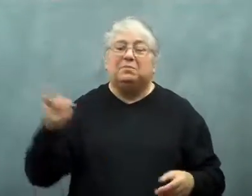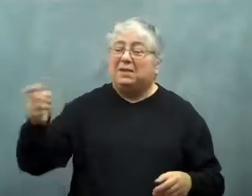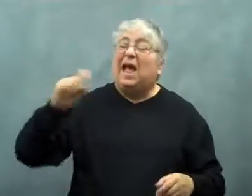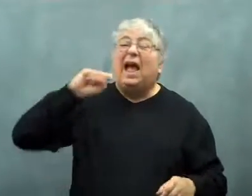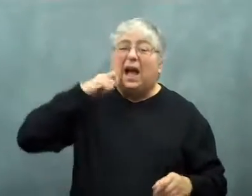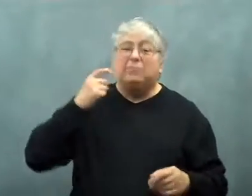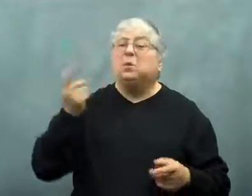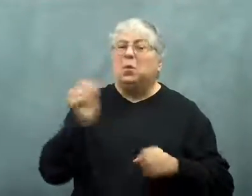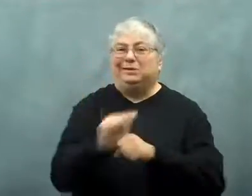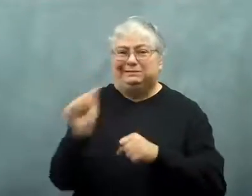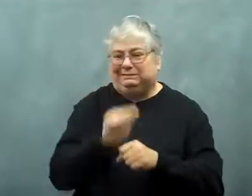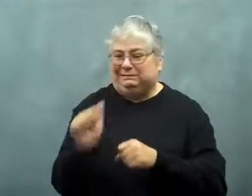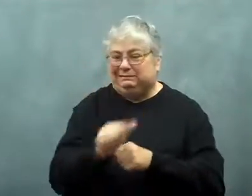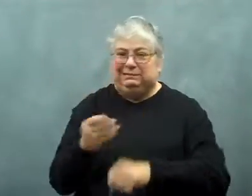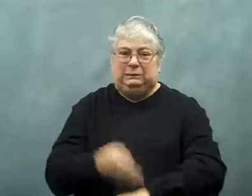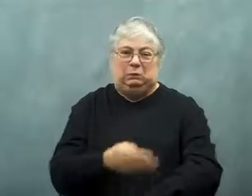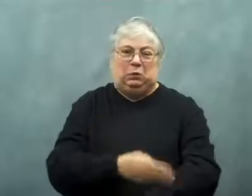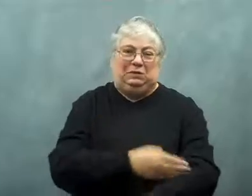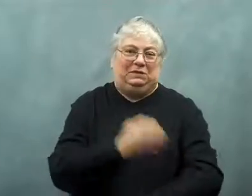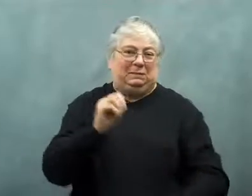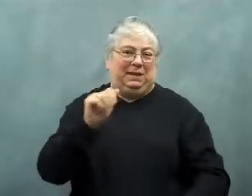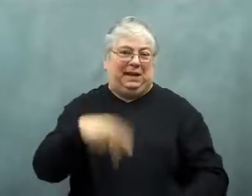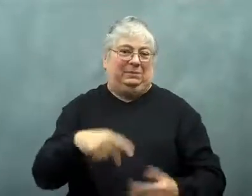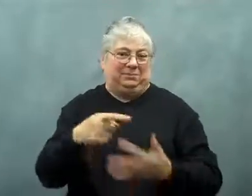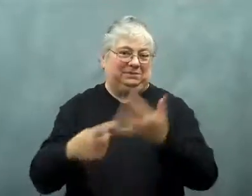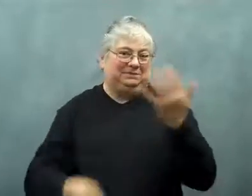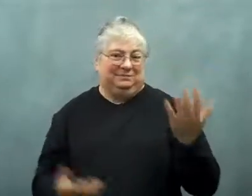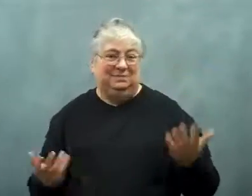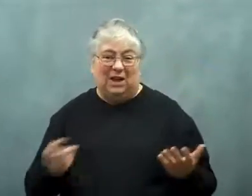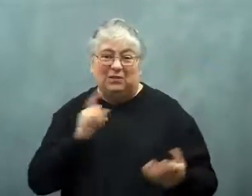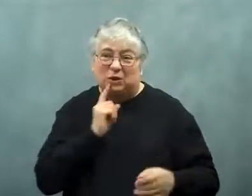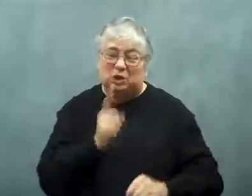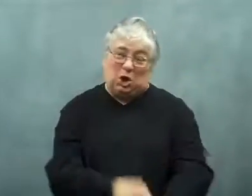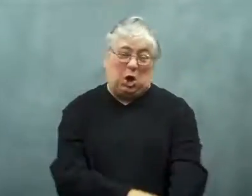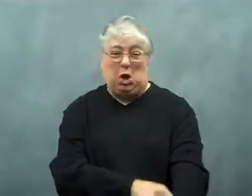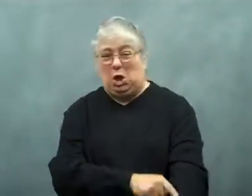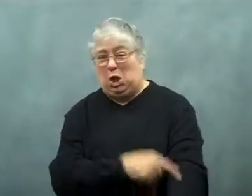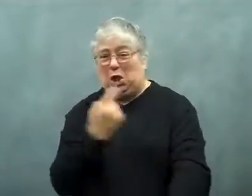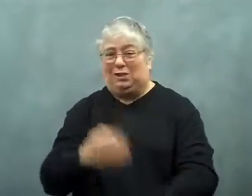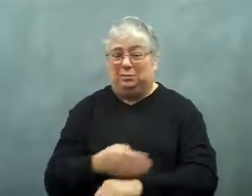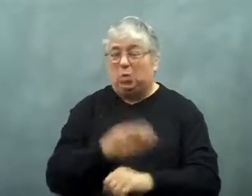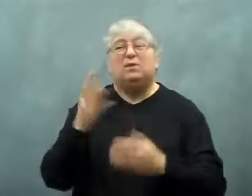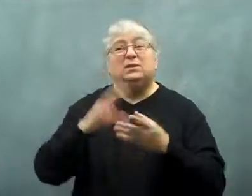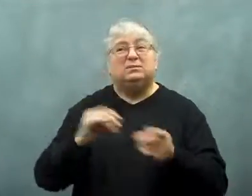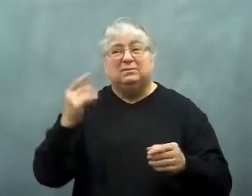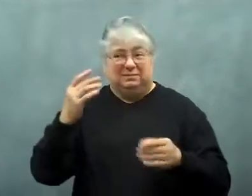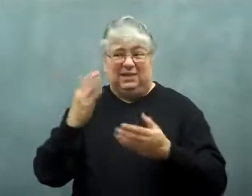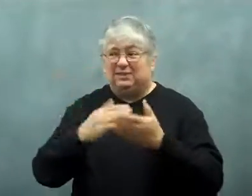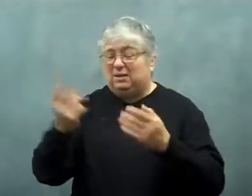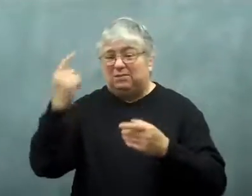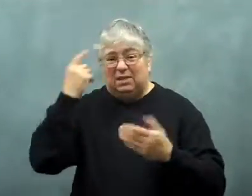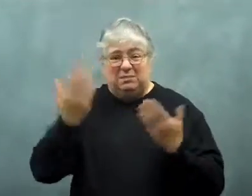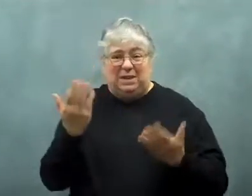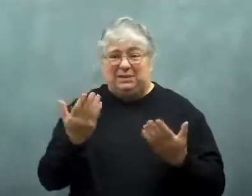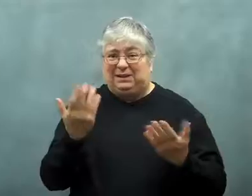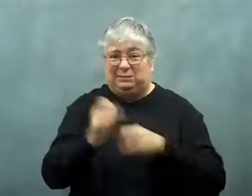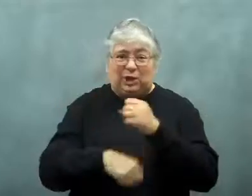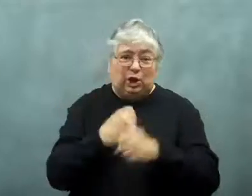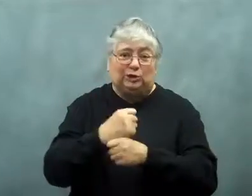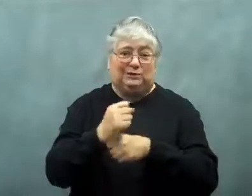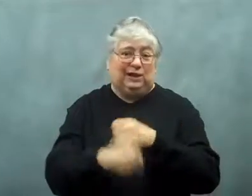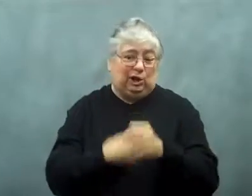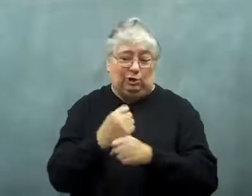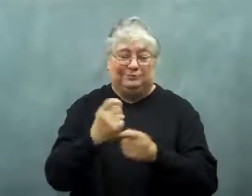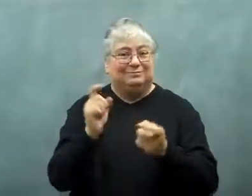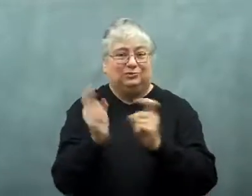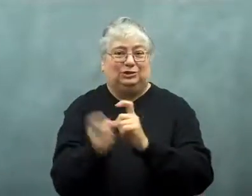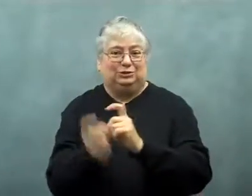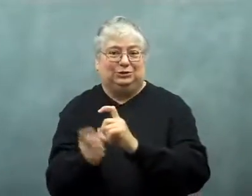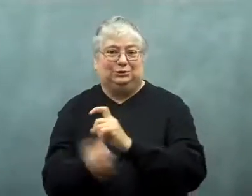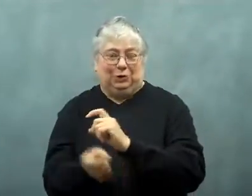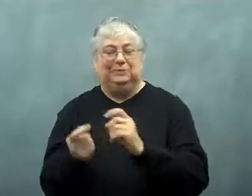In the meantime, Apple is working to improve its map app.